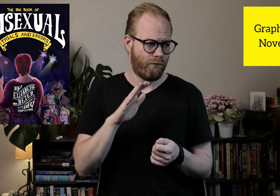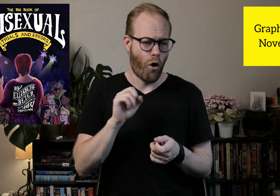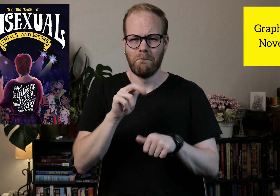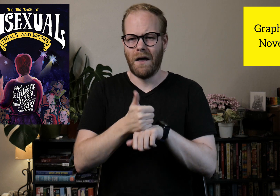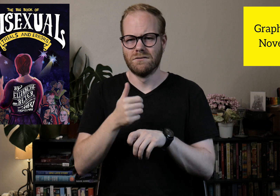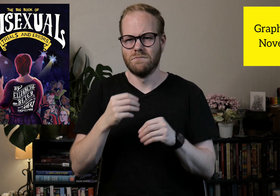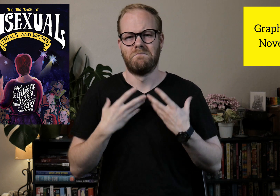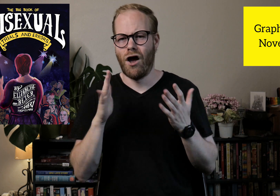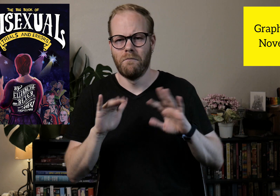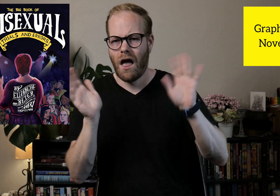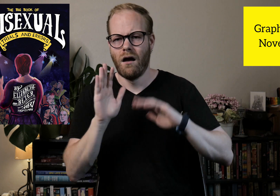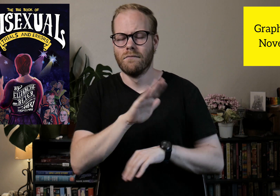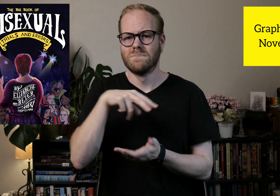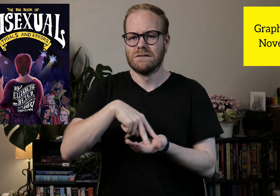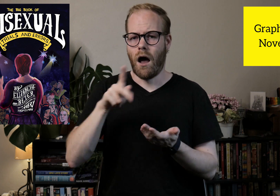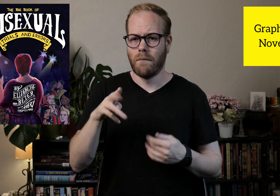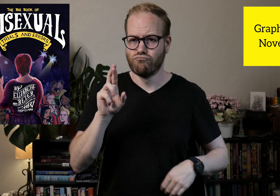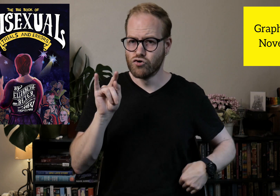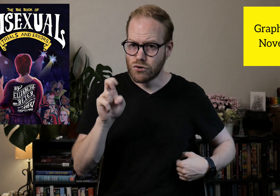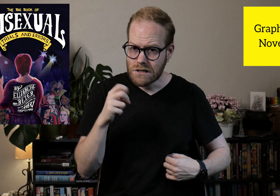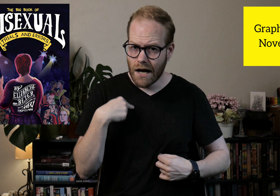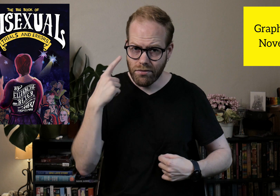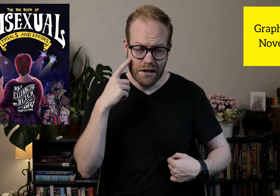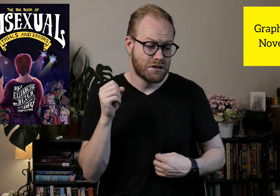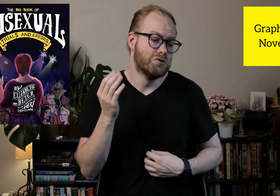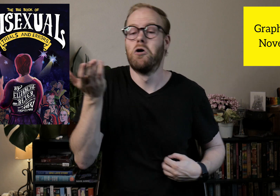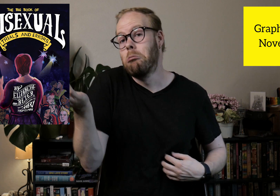or based on, inspired by, her stand-up routine, I think? So...